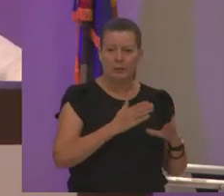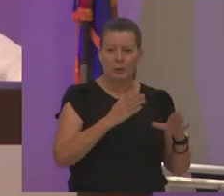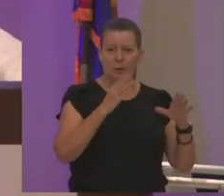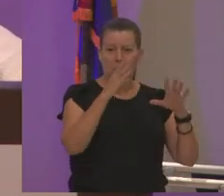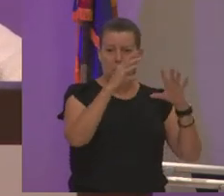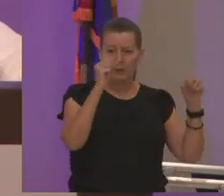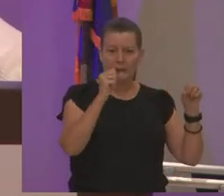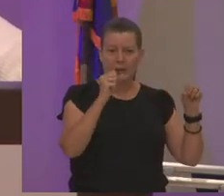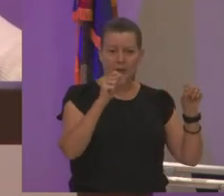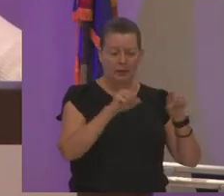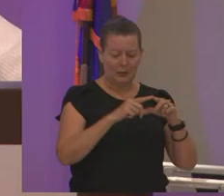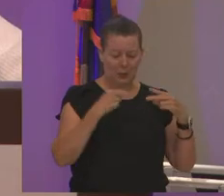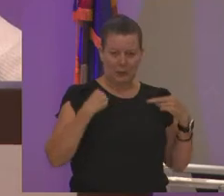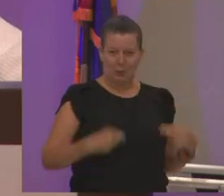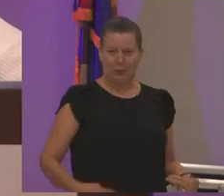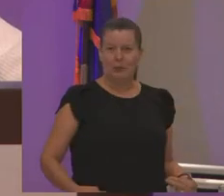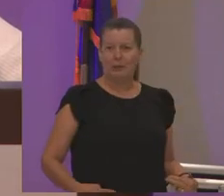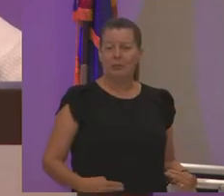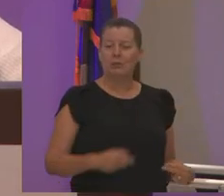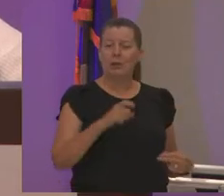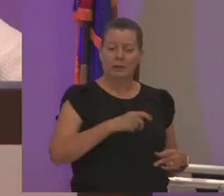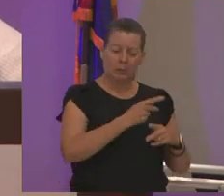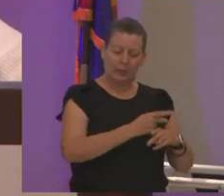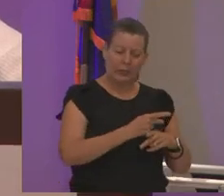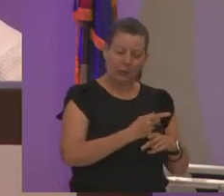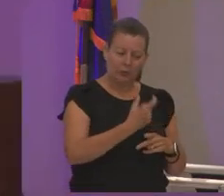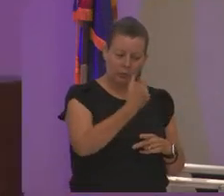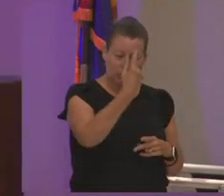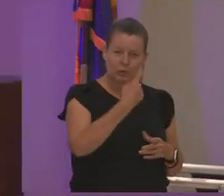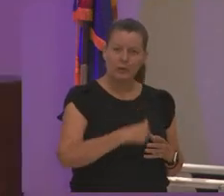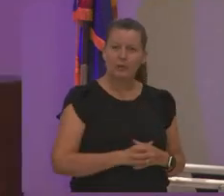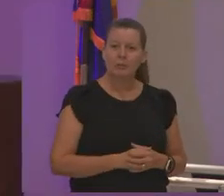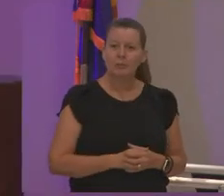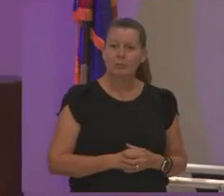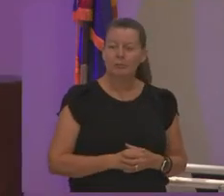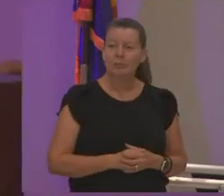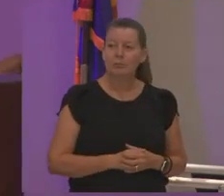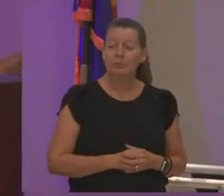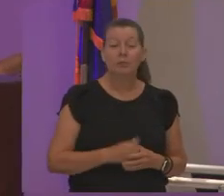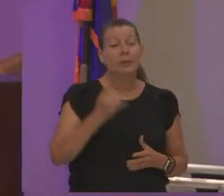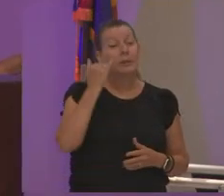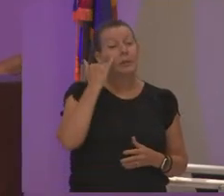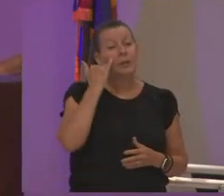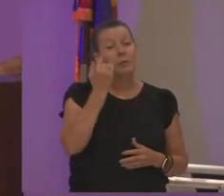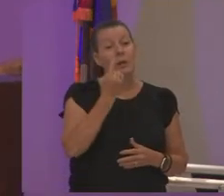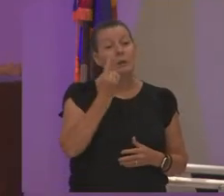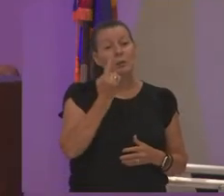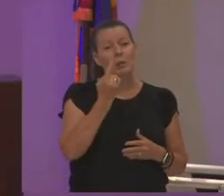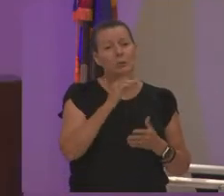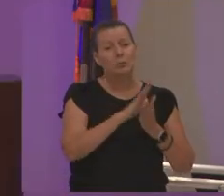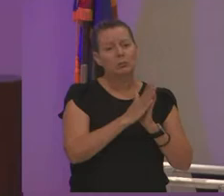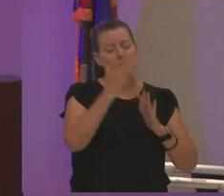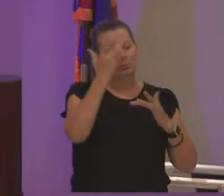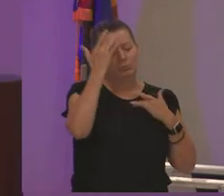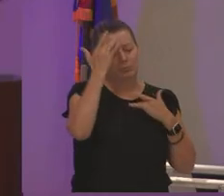human being i need to be caring and understanding that if someone gets sick and they're not you